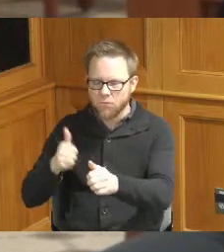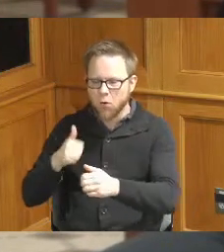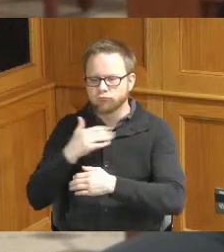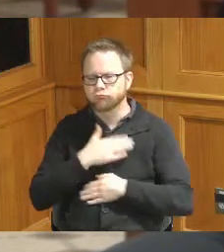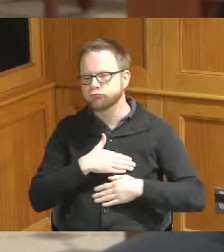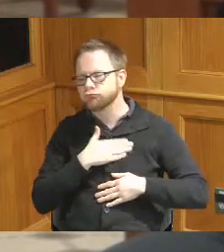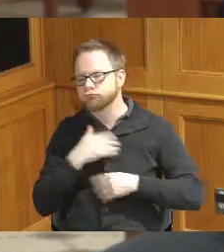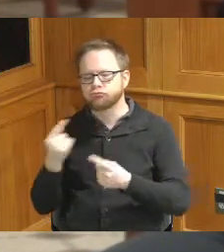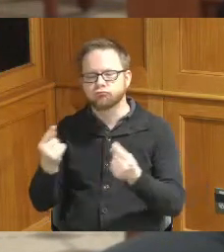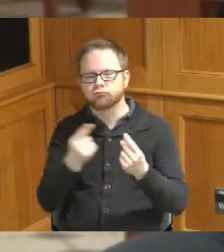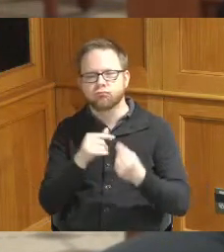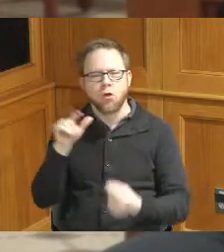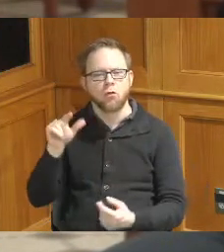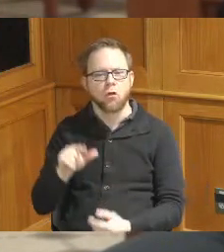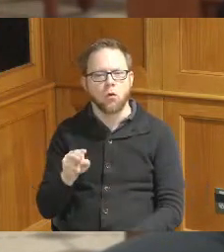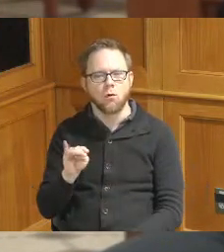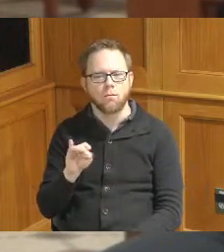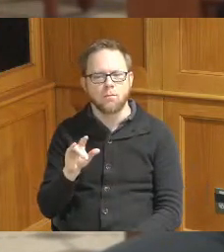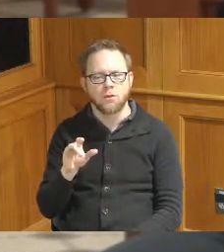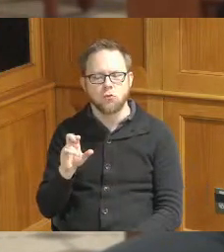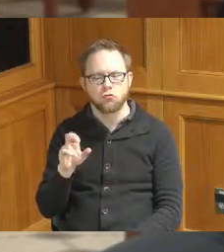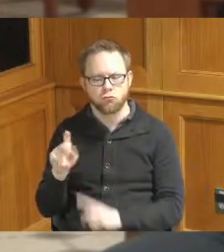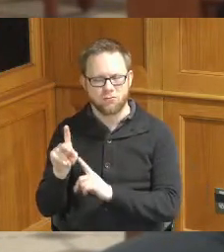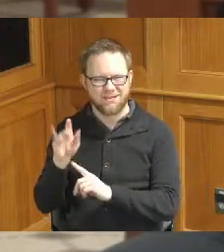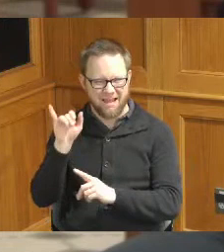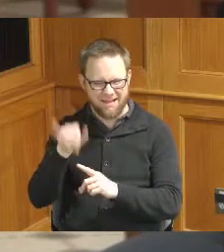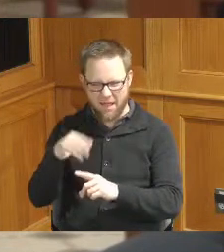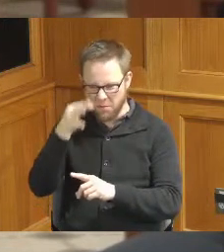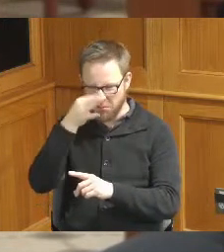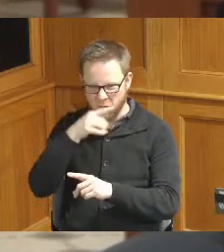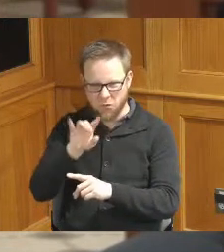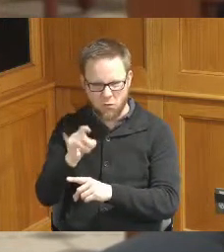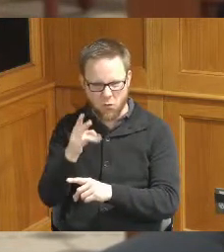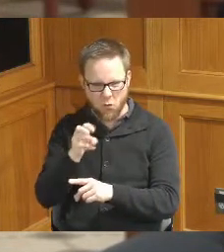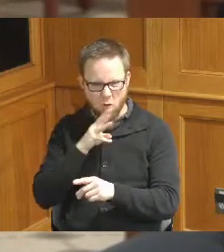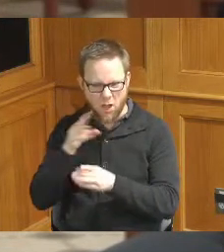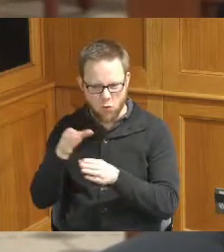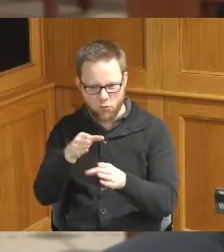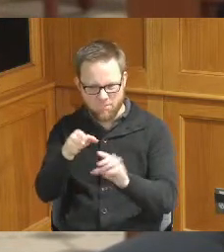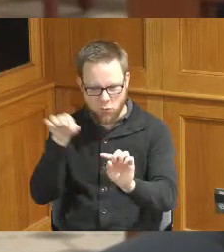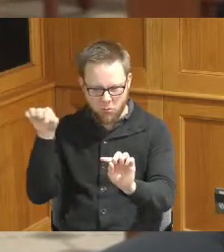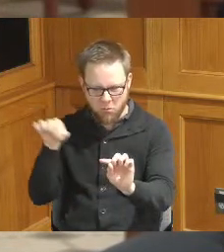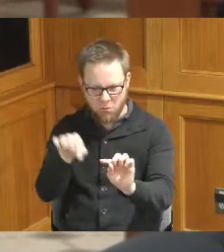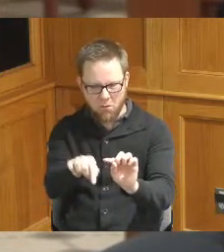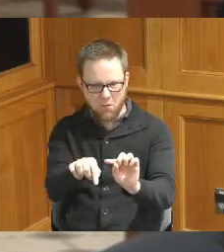Mill Creek and the portion of the Ohio River just immediately down Downstream of downtown Cincinnati